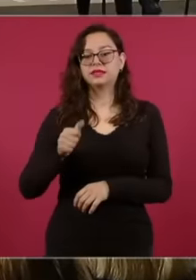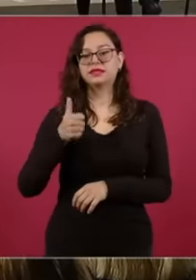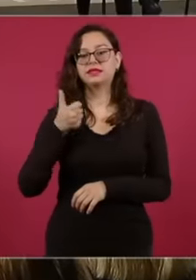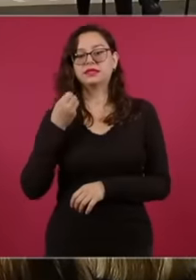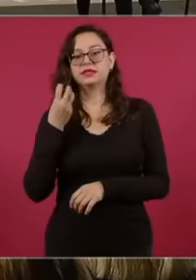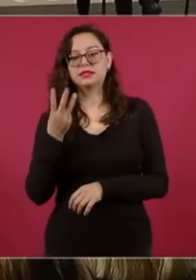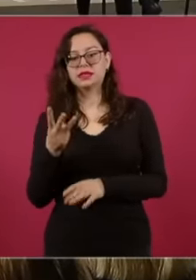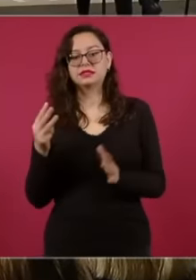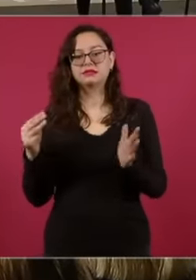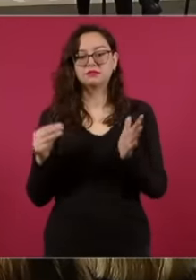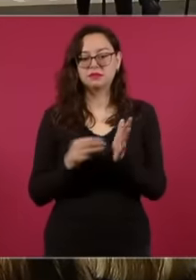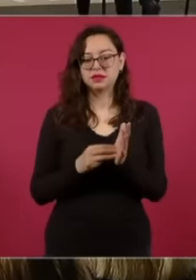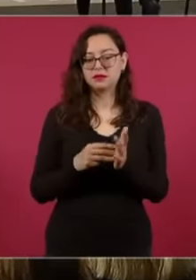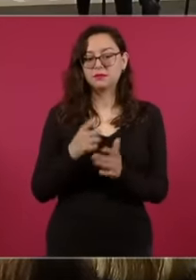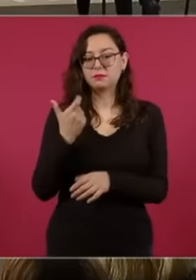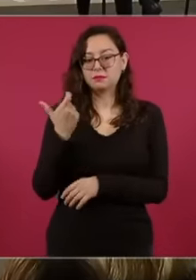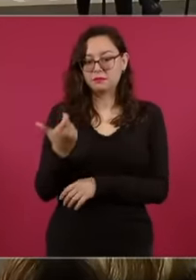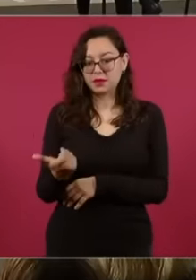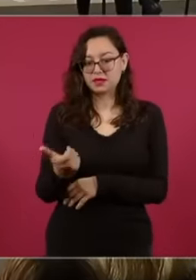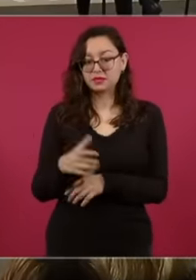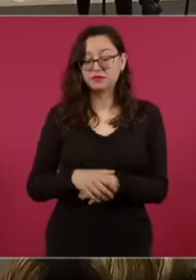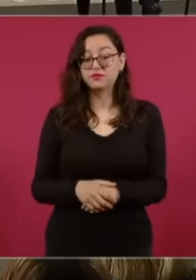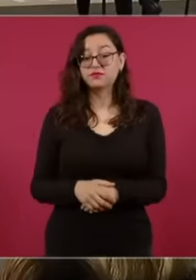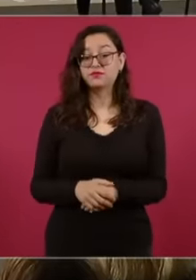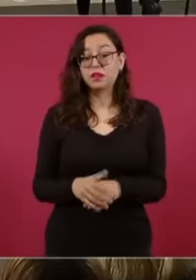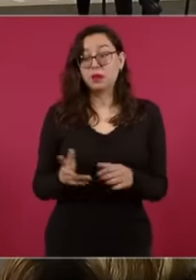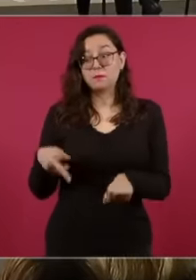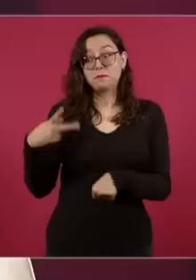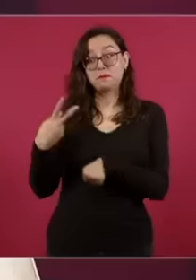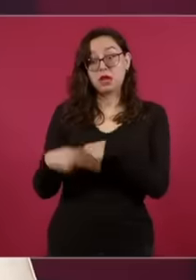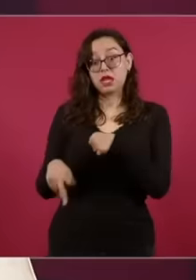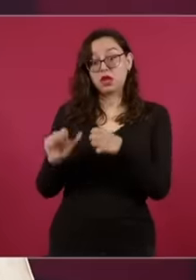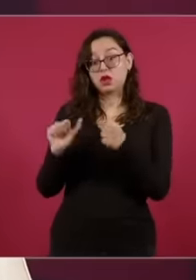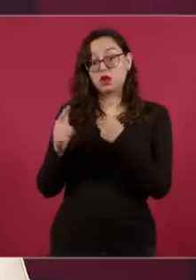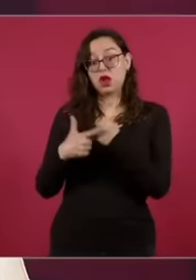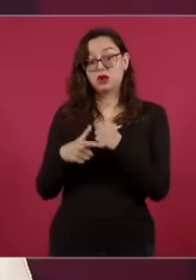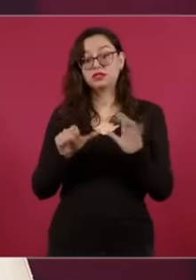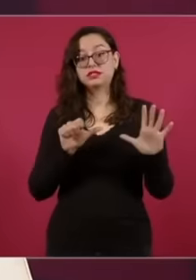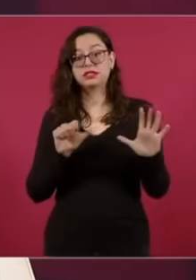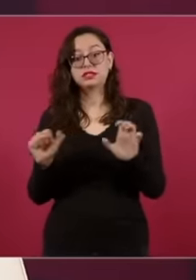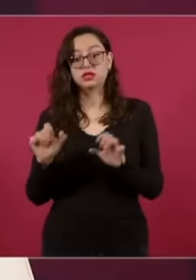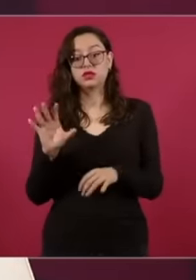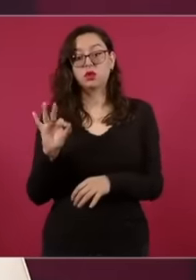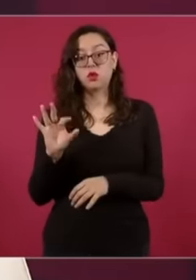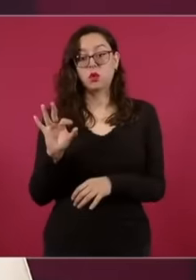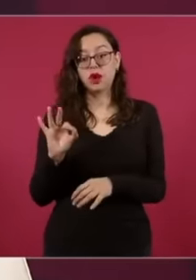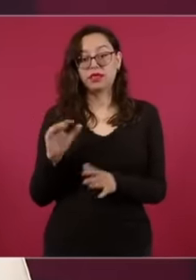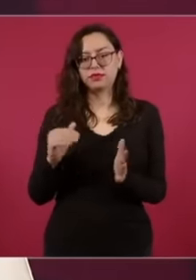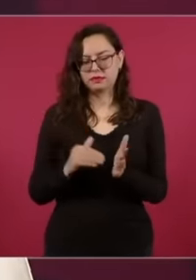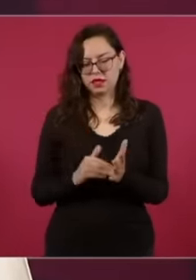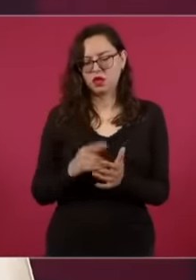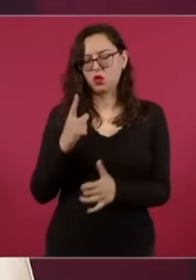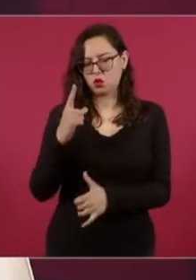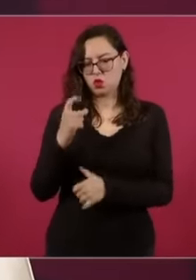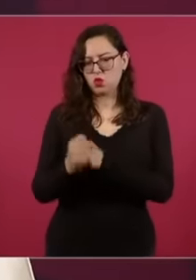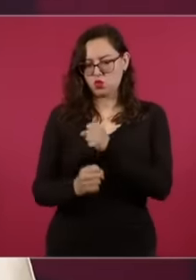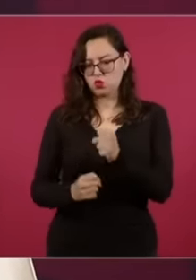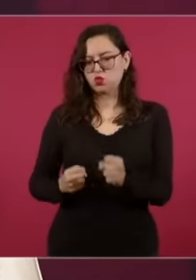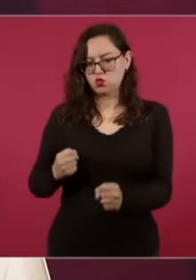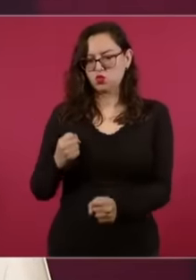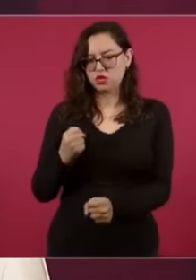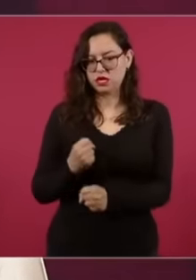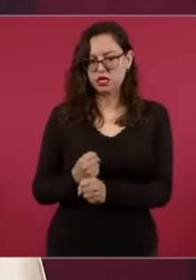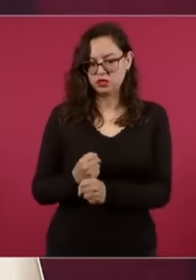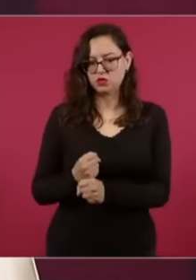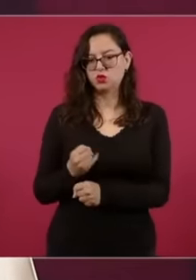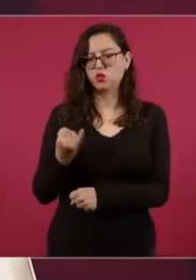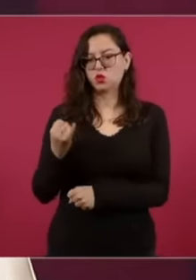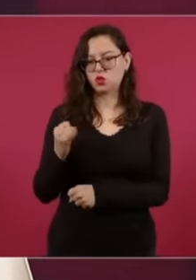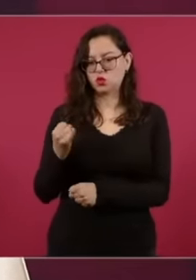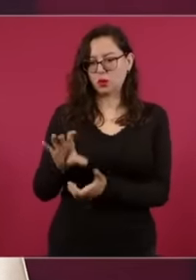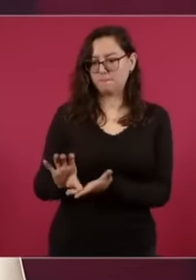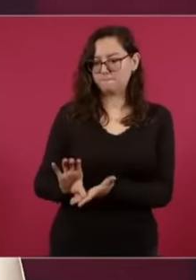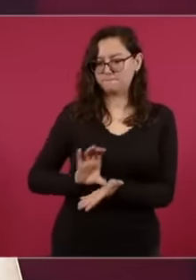pesos annually, a risk payment of 640,000 pesos. This is annual and is paid in the month of June. They have